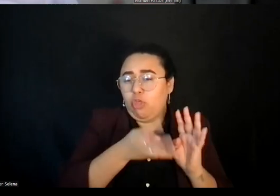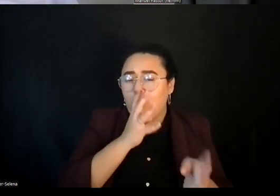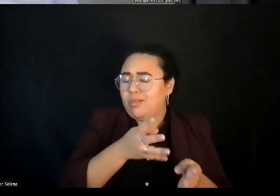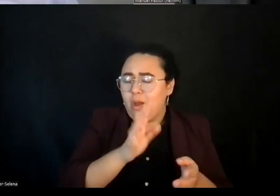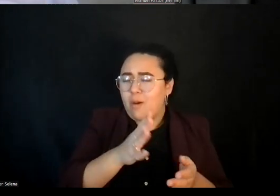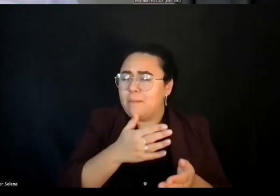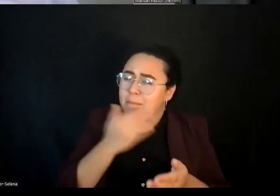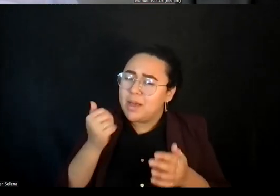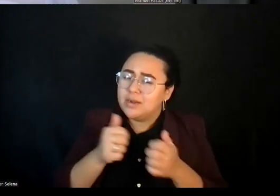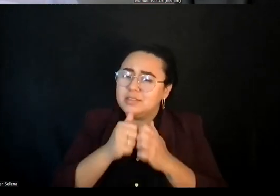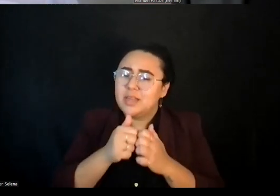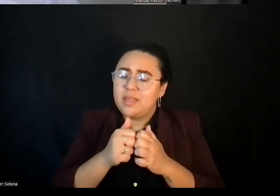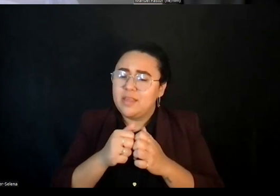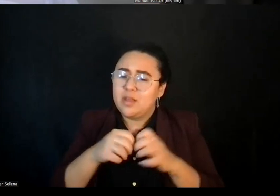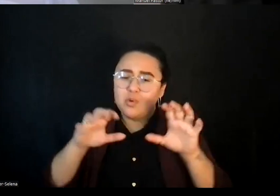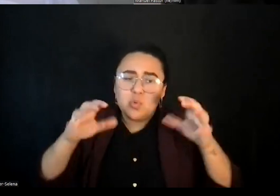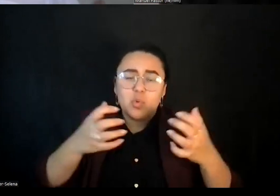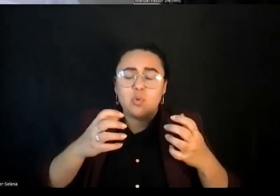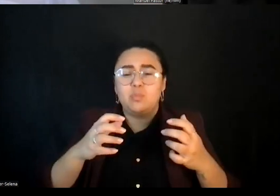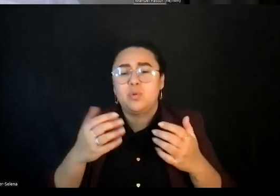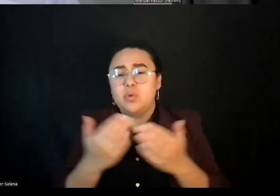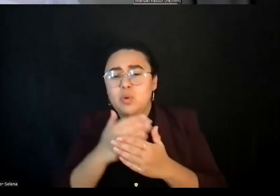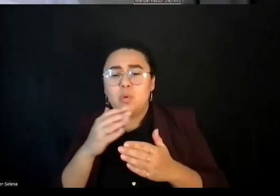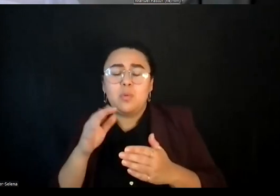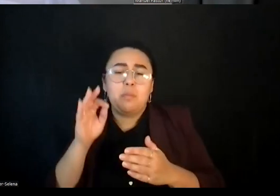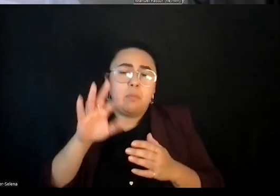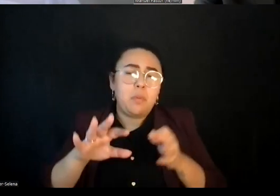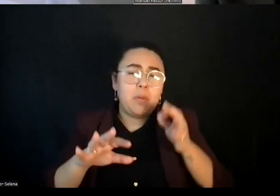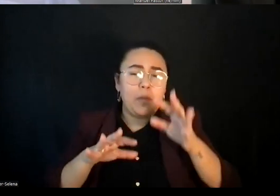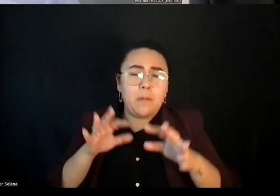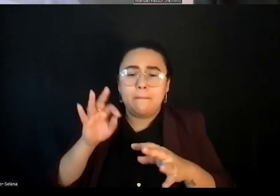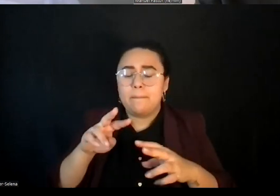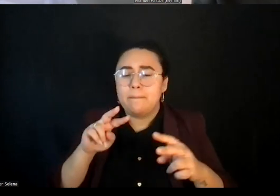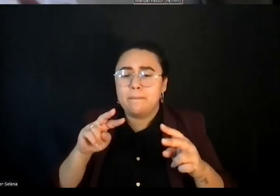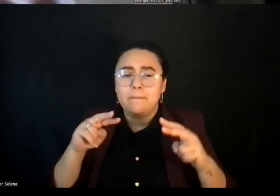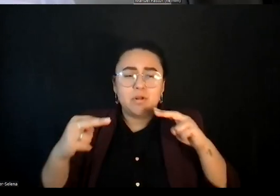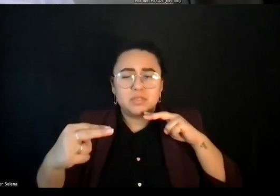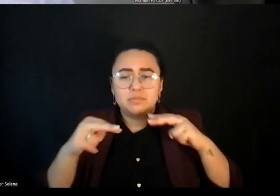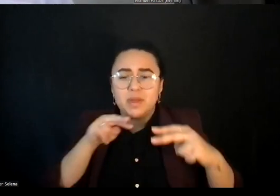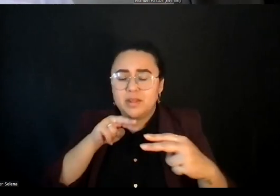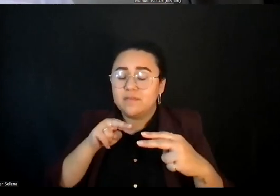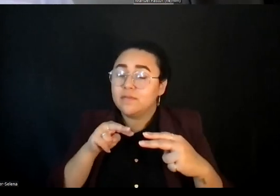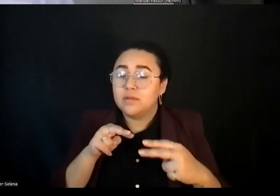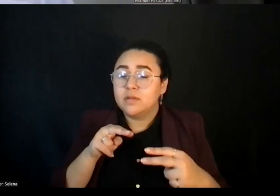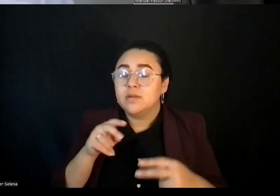People see different things. Clifford Carter says knowledge is always local, meaning that's always incomplete.